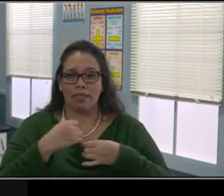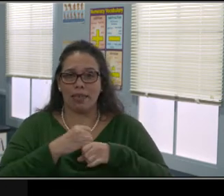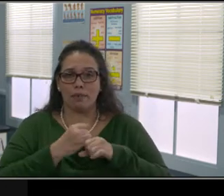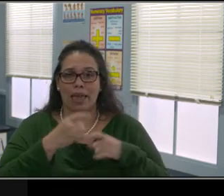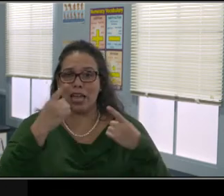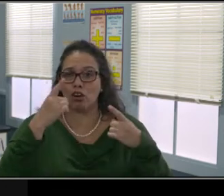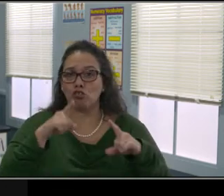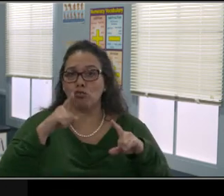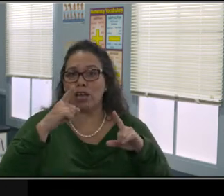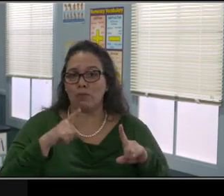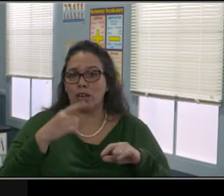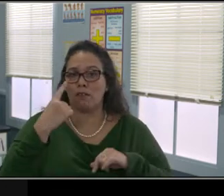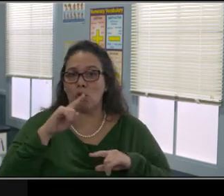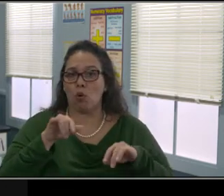I've had to raise my voice at my kids